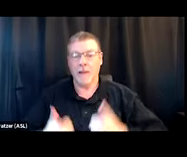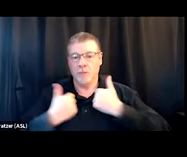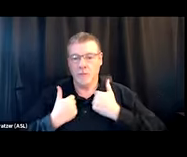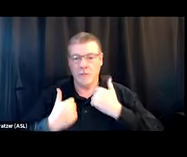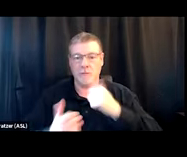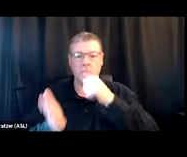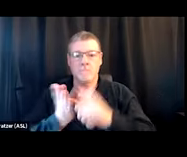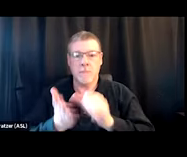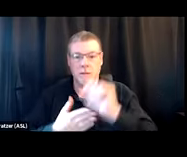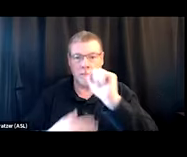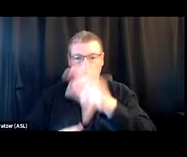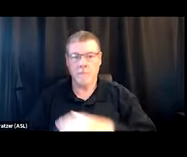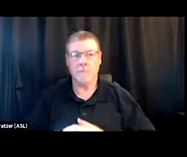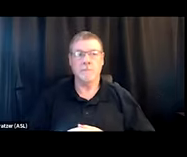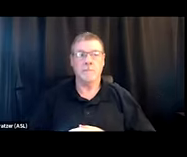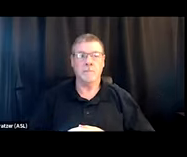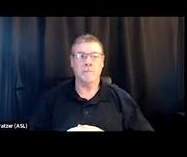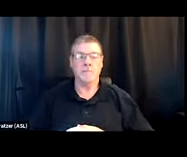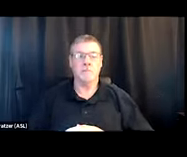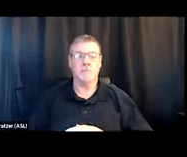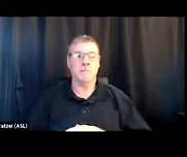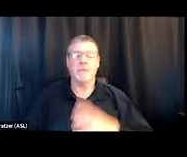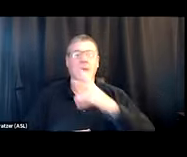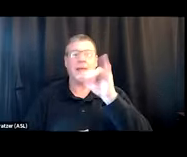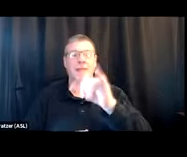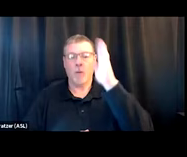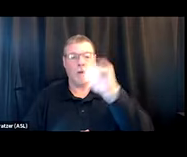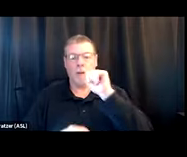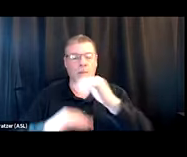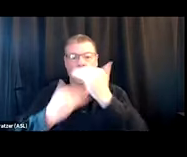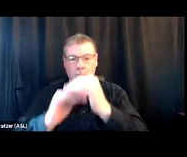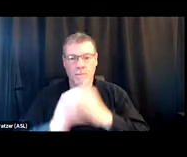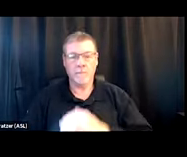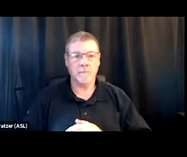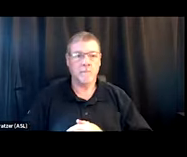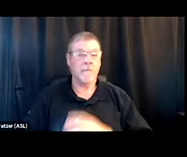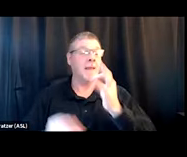and I don't think that would be a limitation here. So I think if you aren't offering services like that,